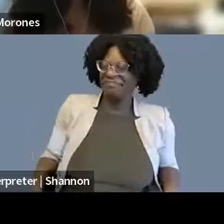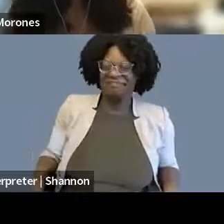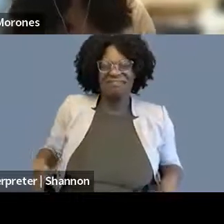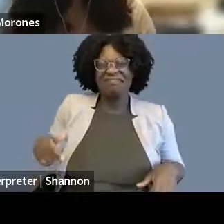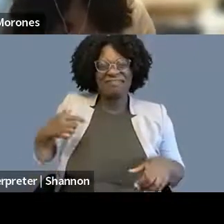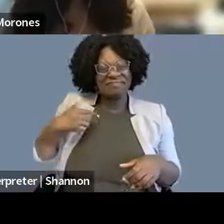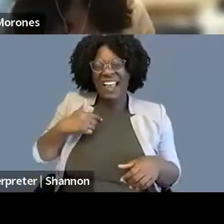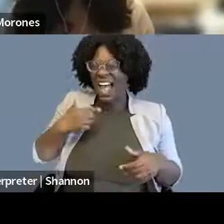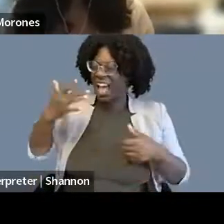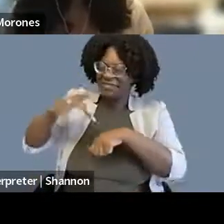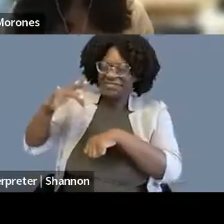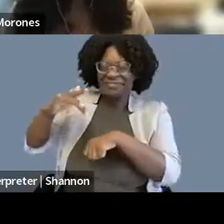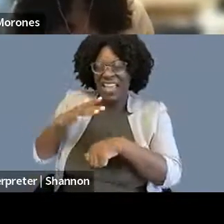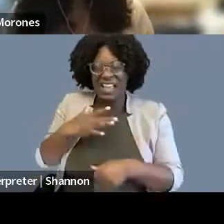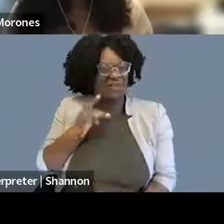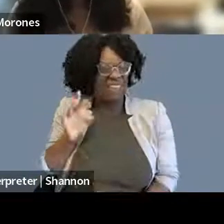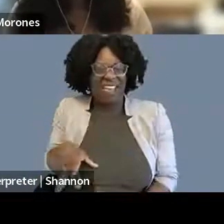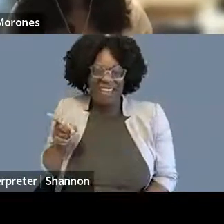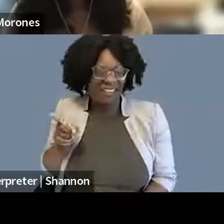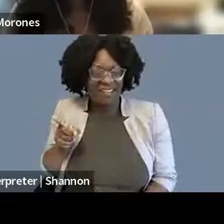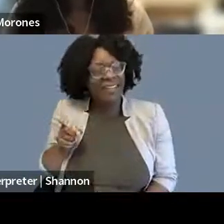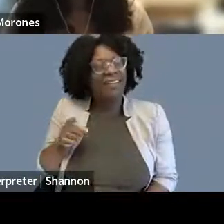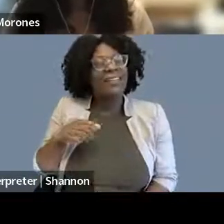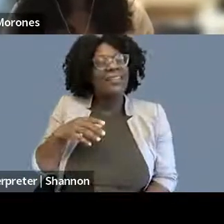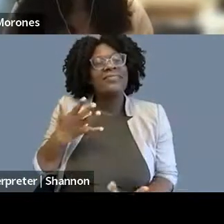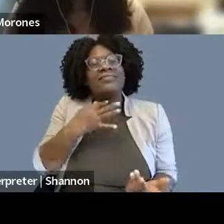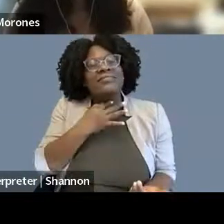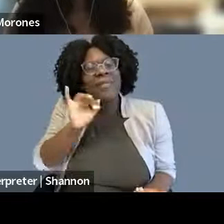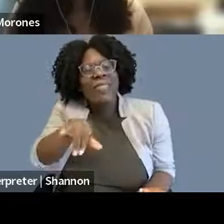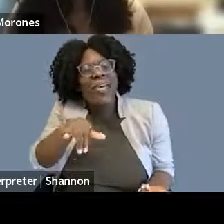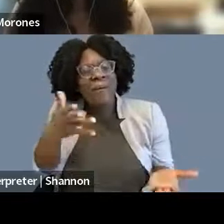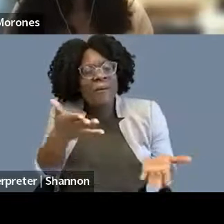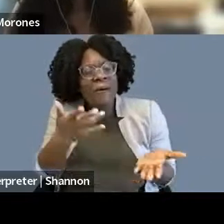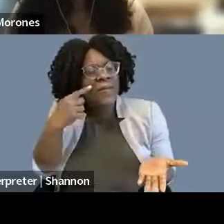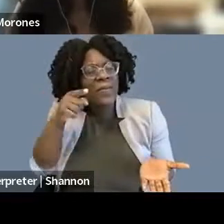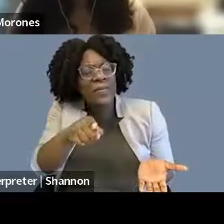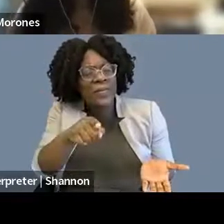of what I'm doing going forward. And what was it? And maybe I'll take, I'll let you all volunteer,